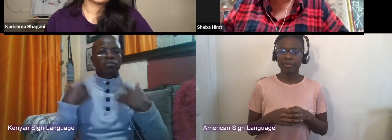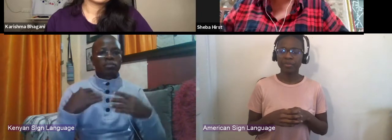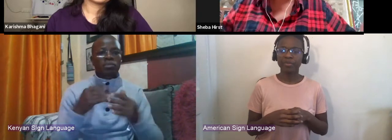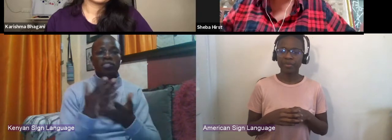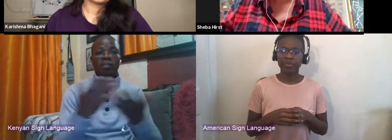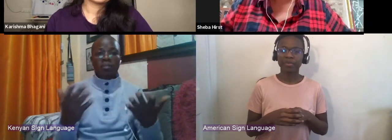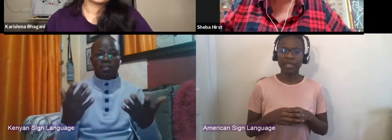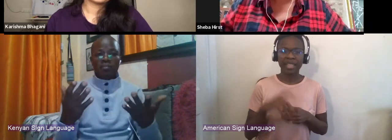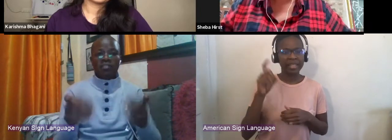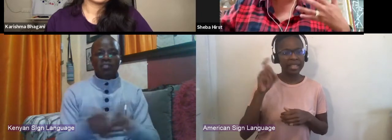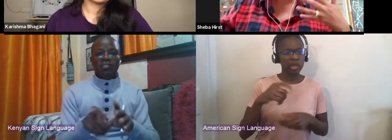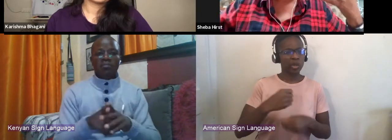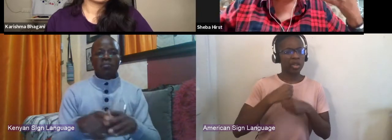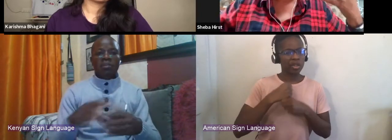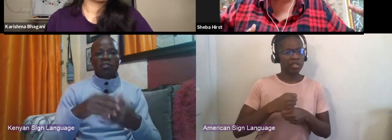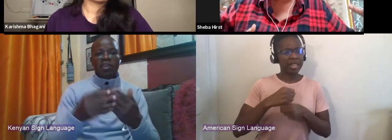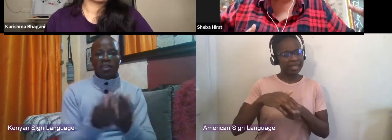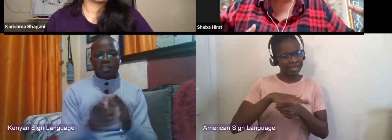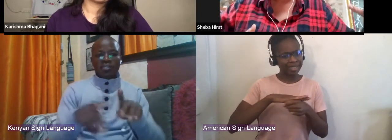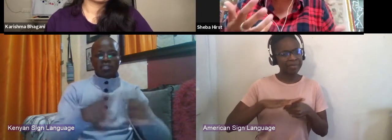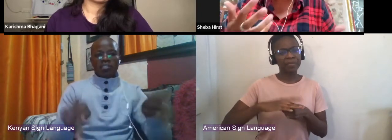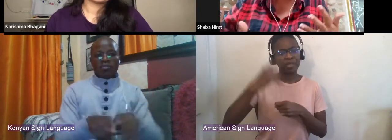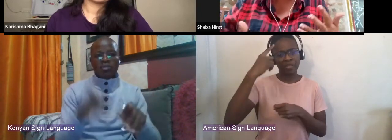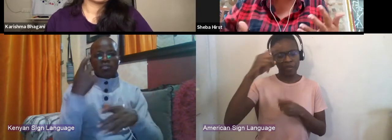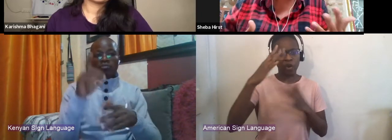for that audience to negotiate